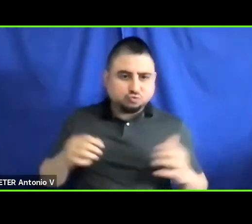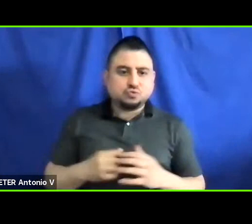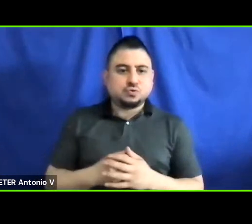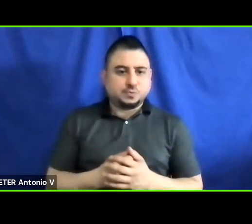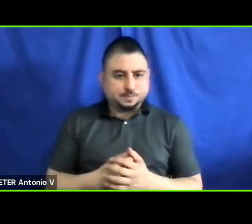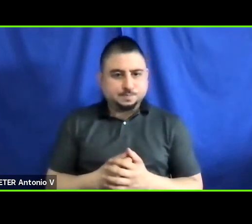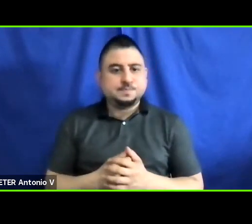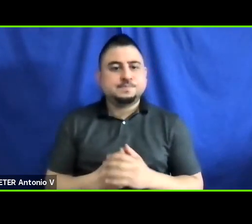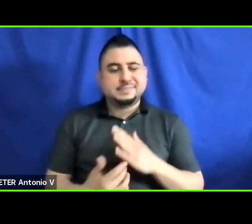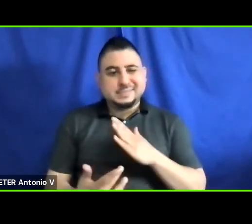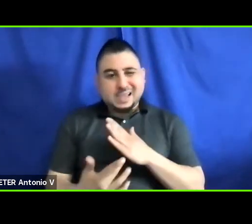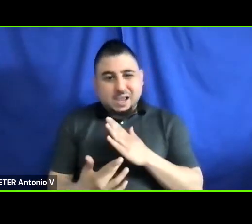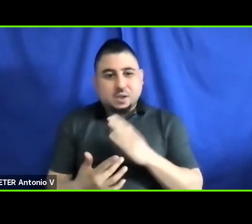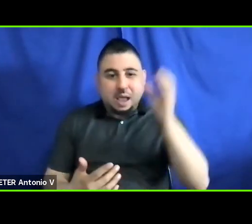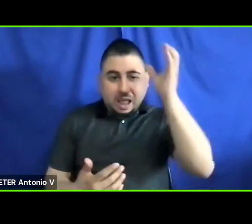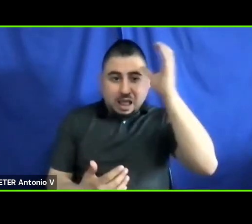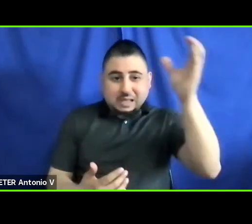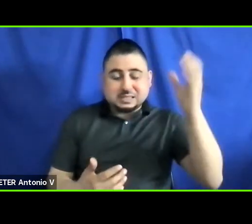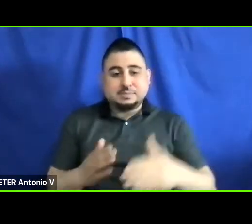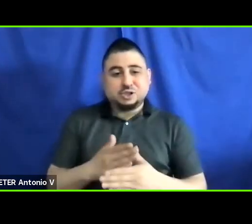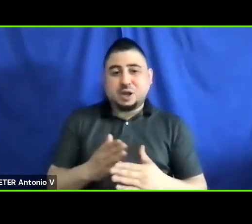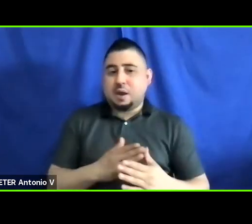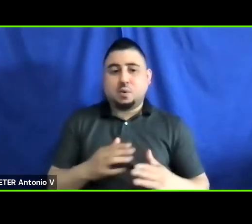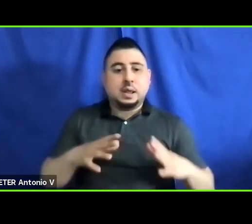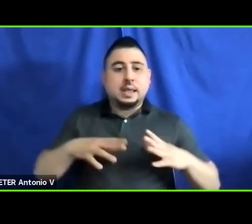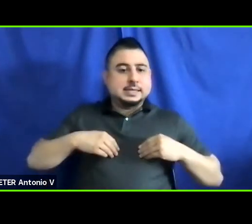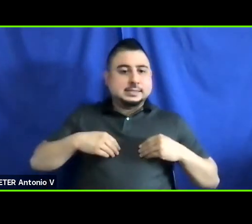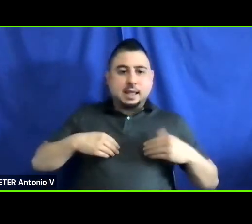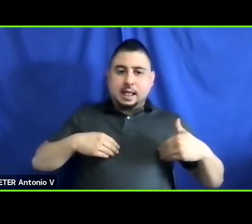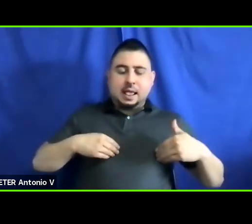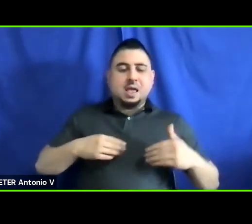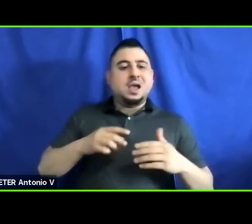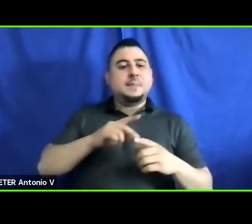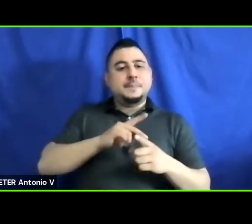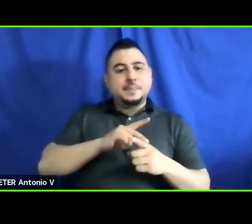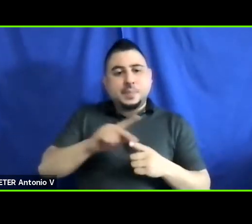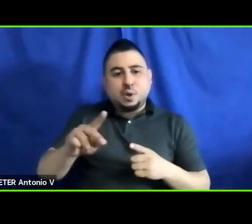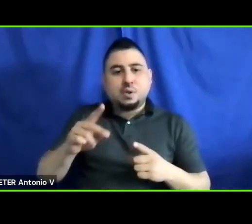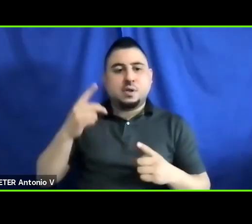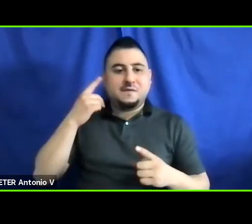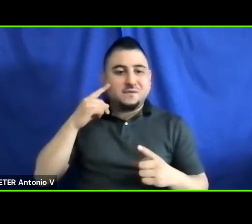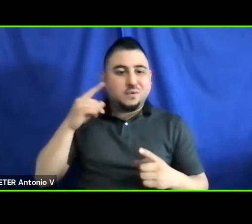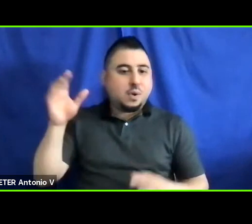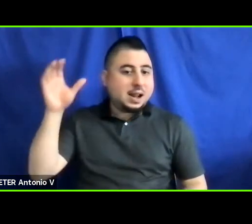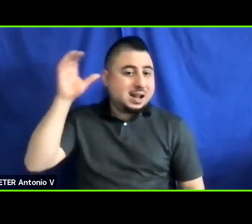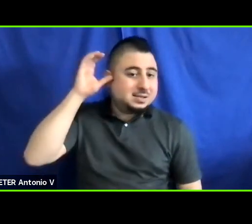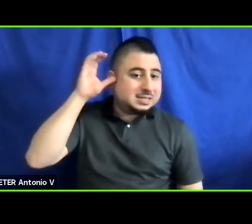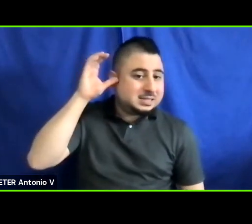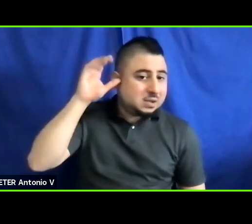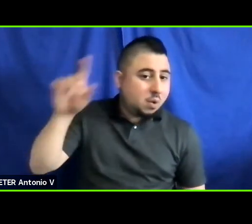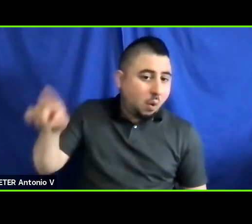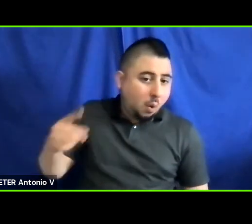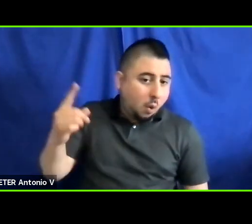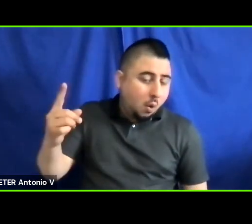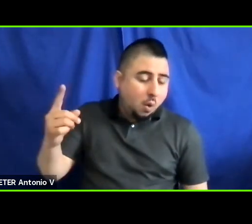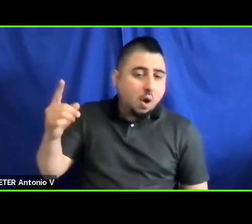concepts that are being shared. This is purely for ensuring there is a deep, there’s a